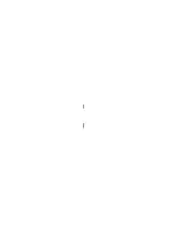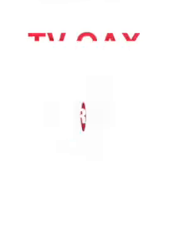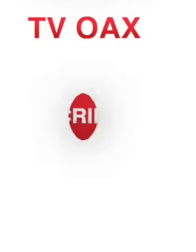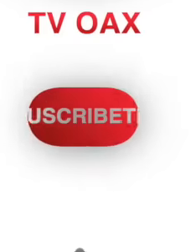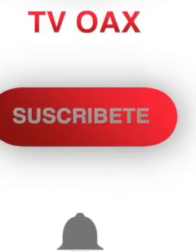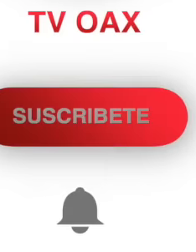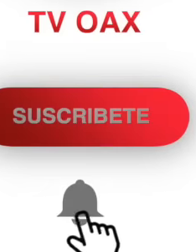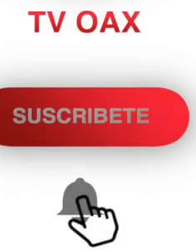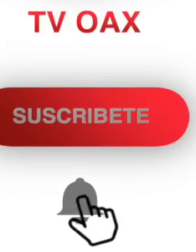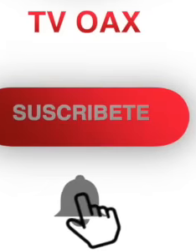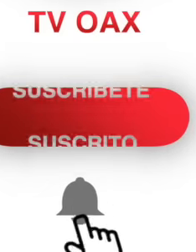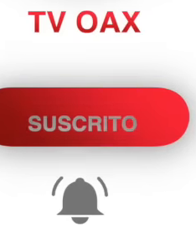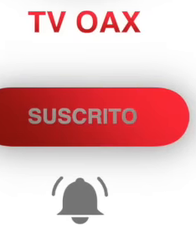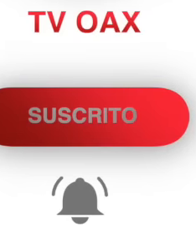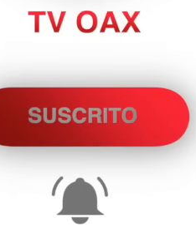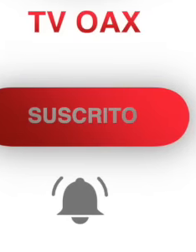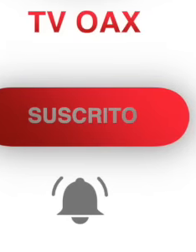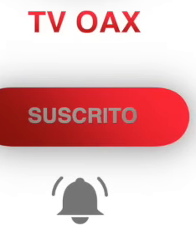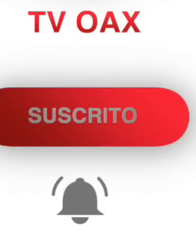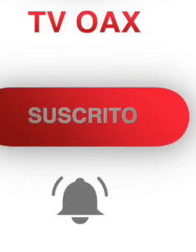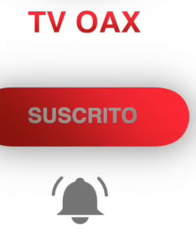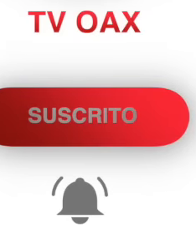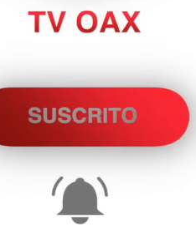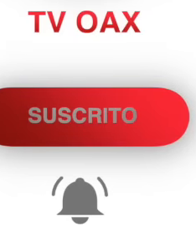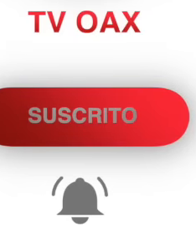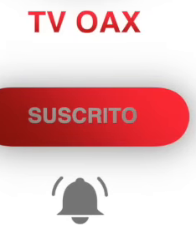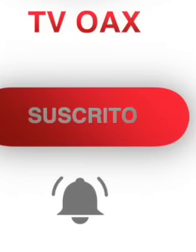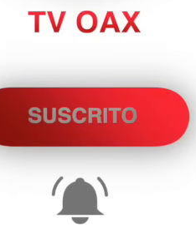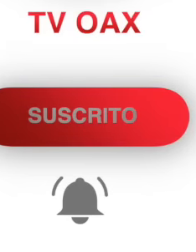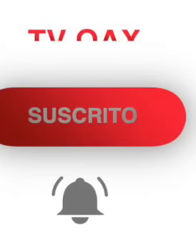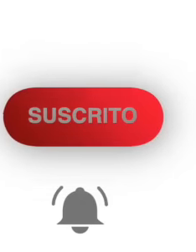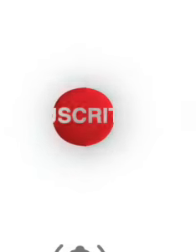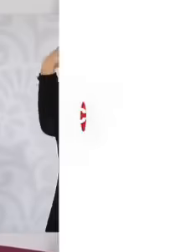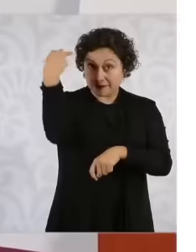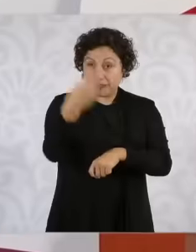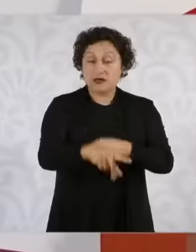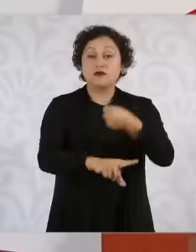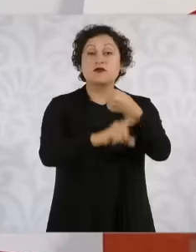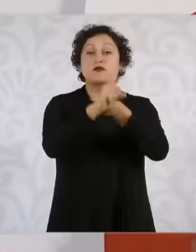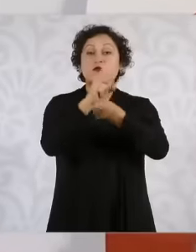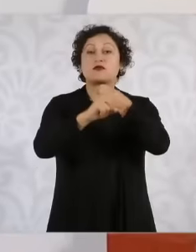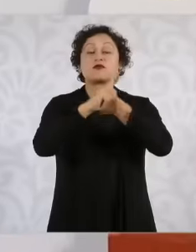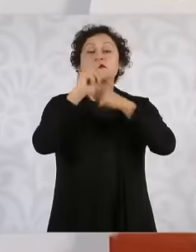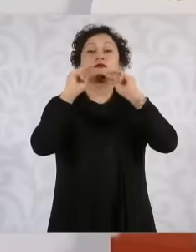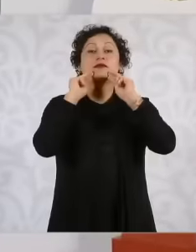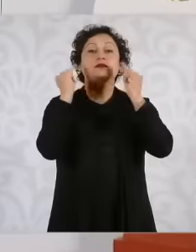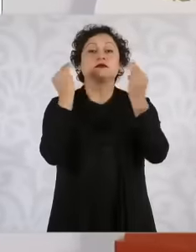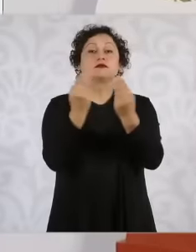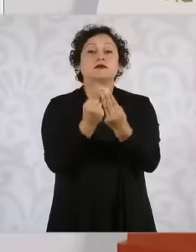in Mexico of criminal groups such as those that exist, attention to the causes